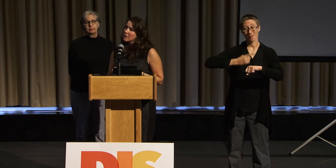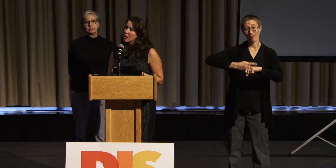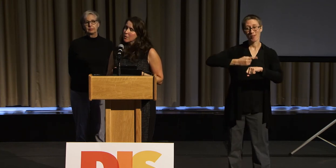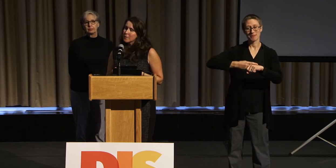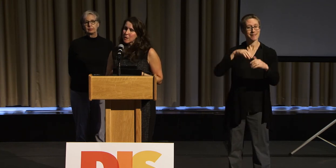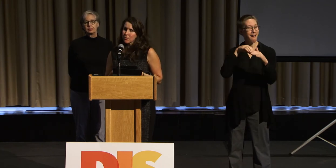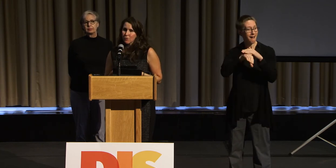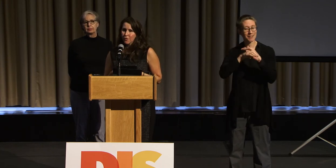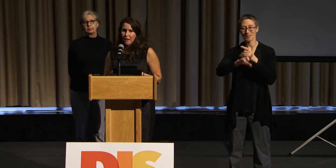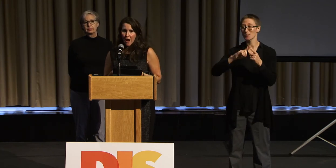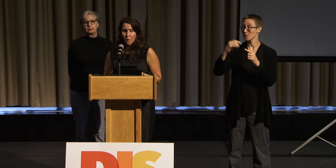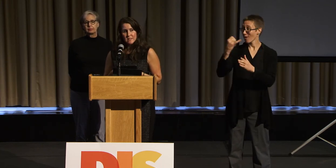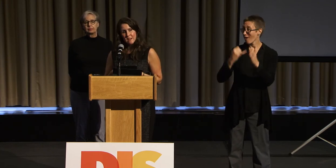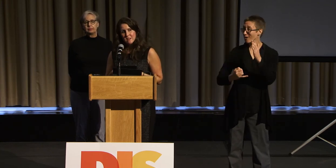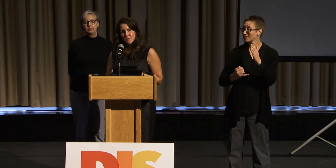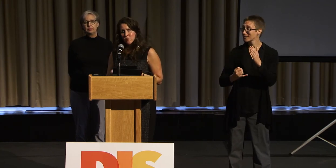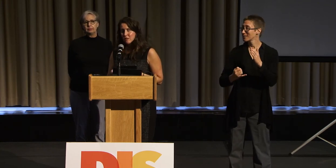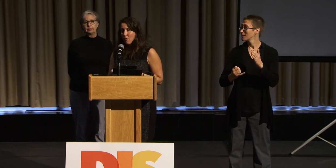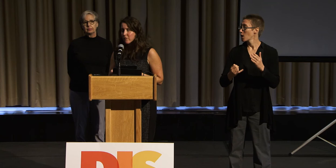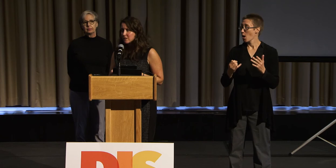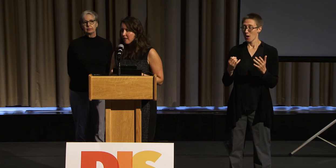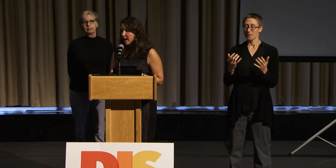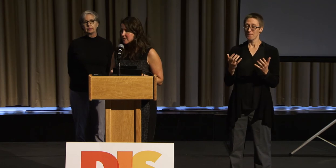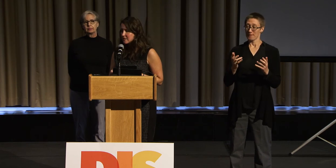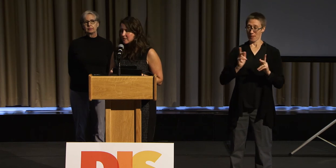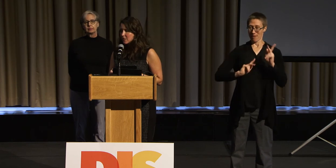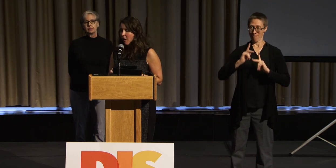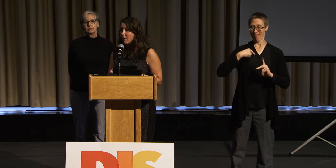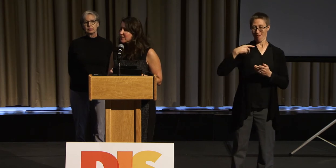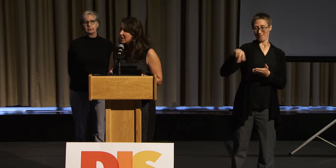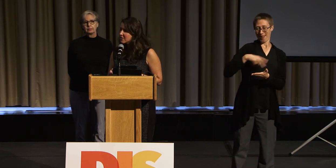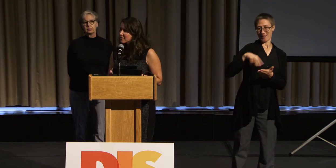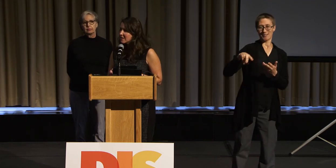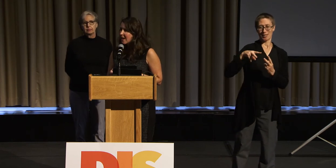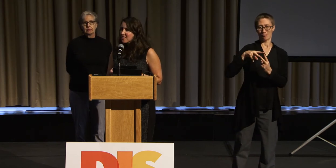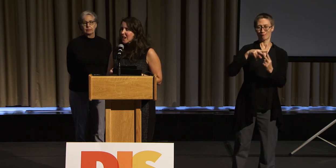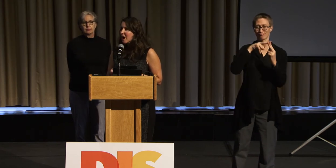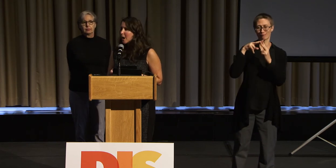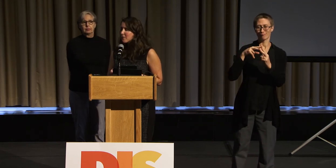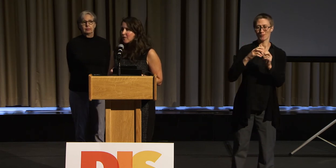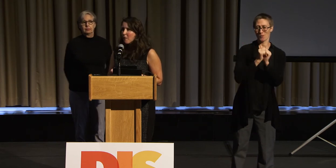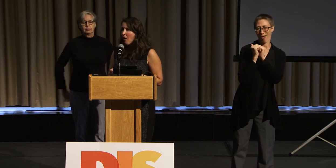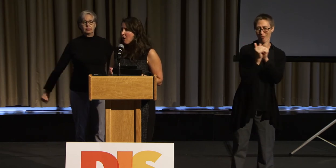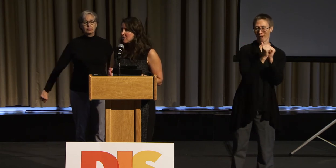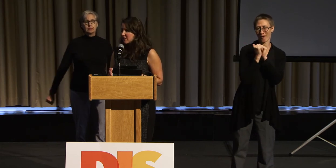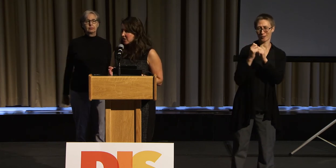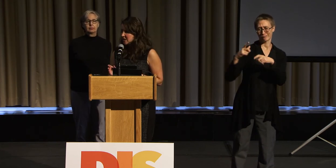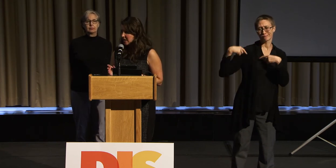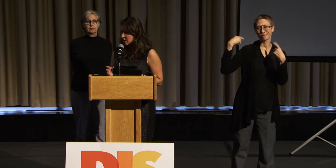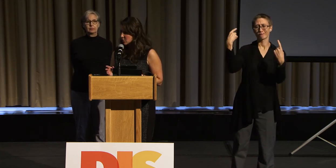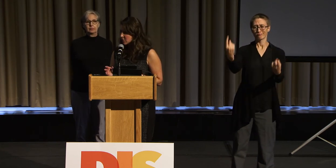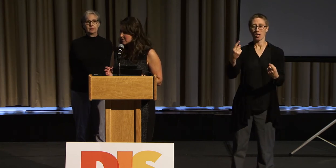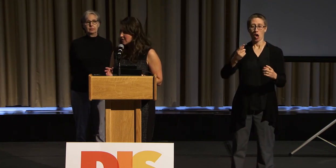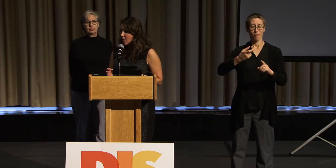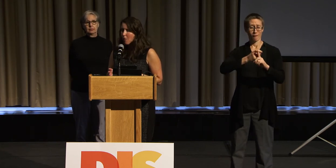So the people that I was dancing with over the last 12 years, they come from all different sectors.